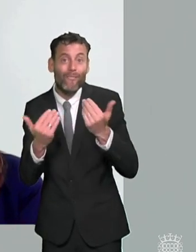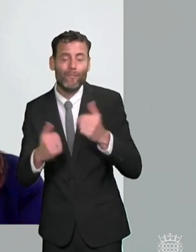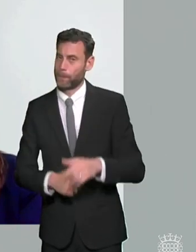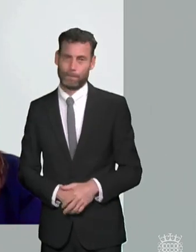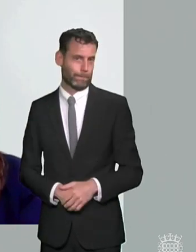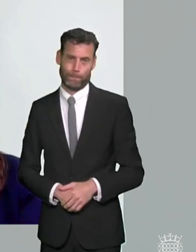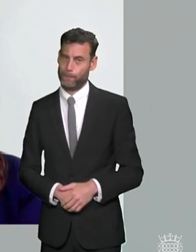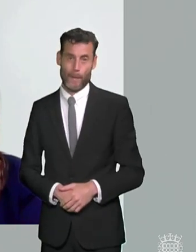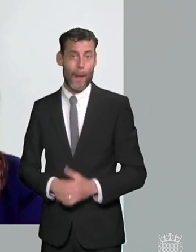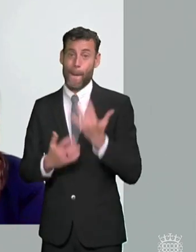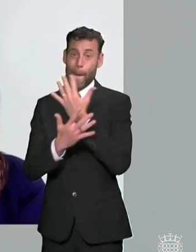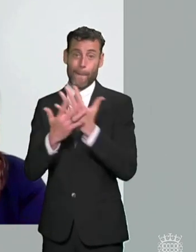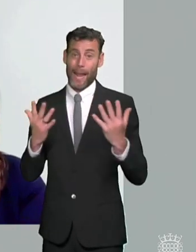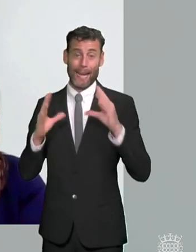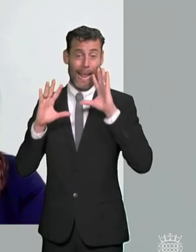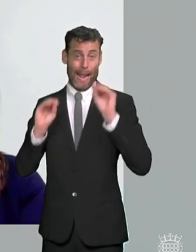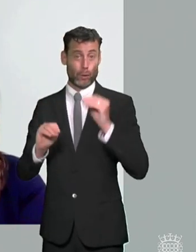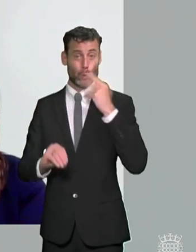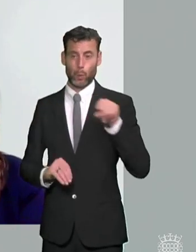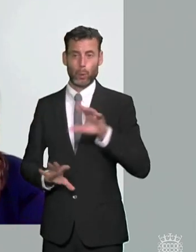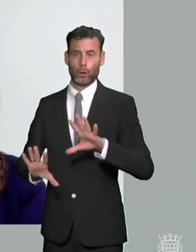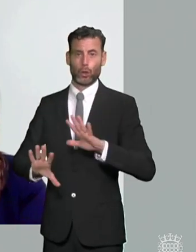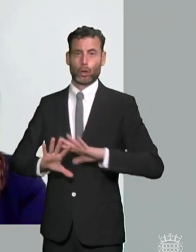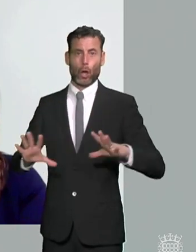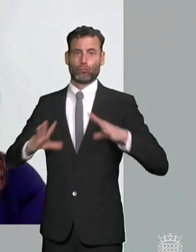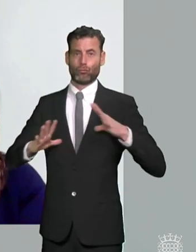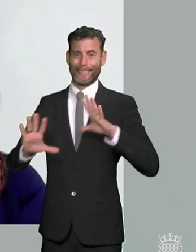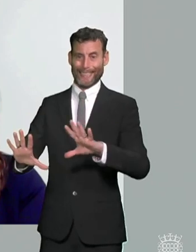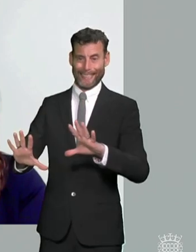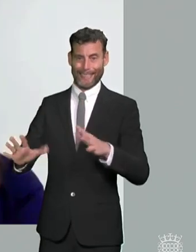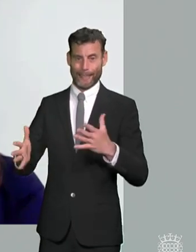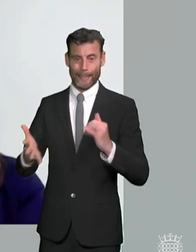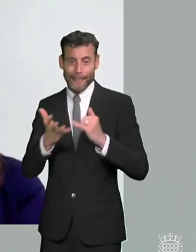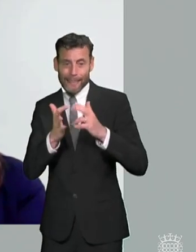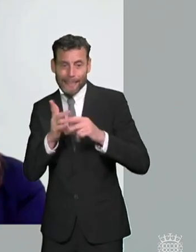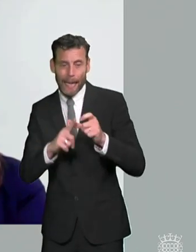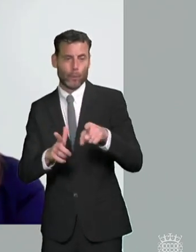more children young people with send without a fundamental shift in culture and you know just